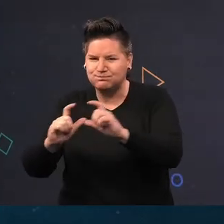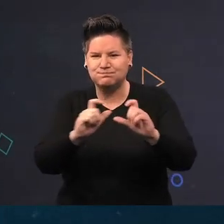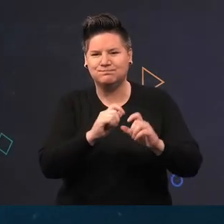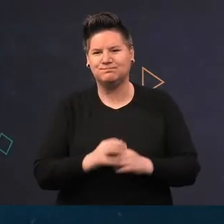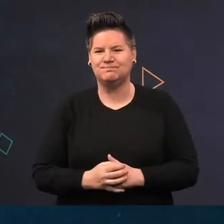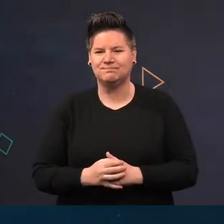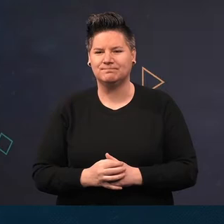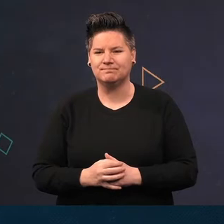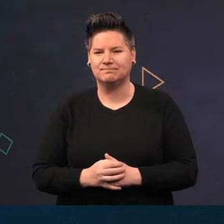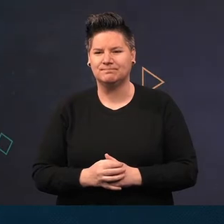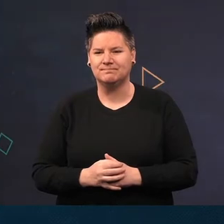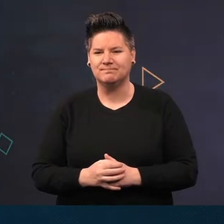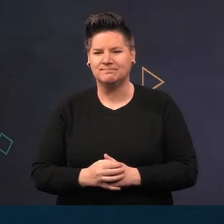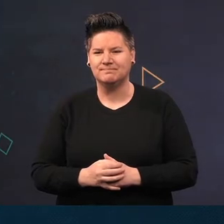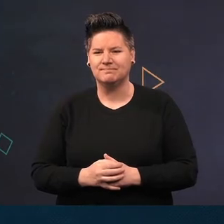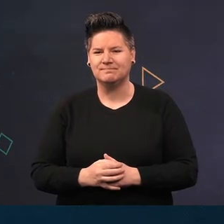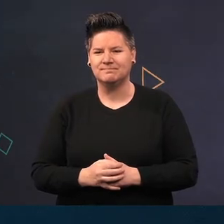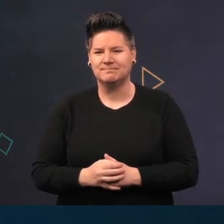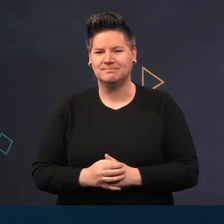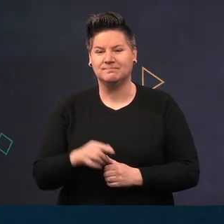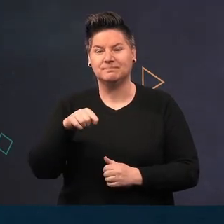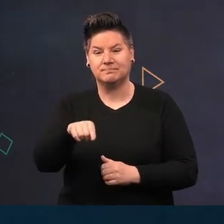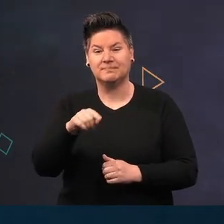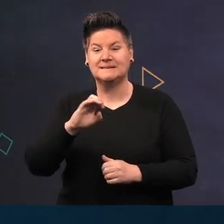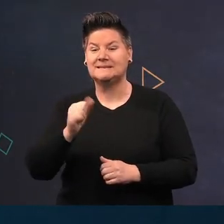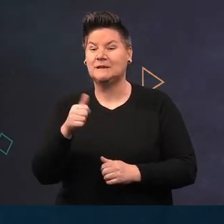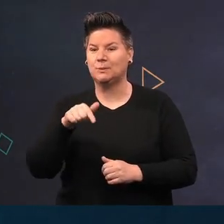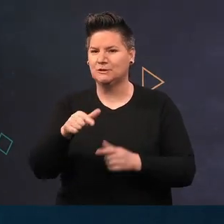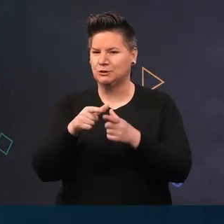In amongst the seagrass we also have non-native seaweed here Japanese wireweed, Sargassum